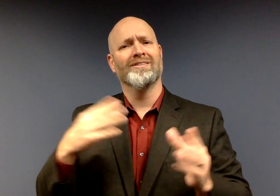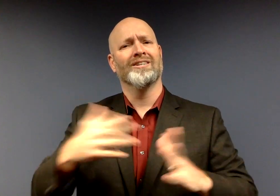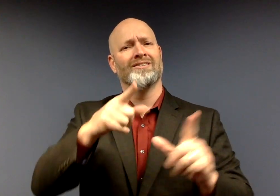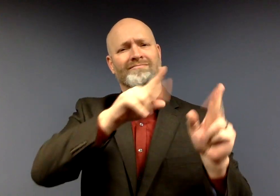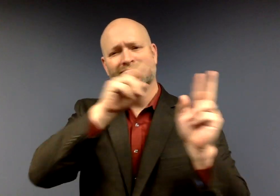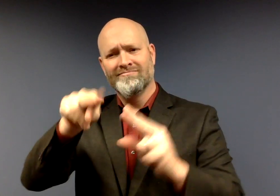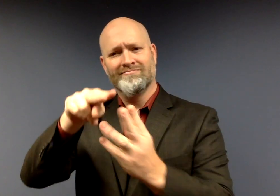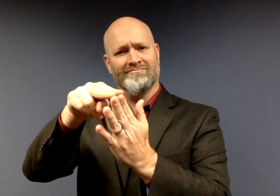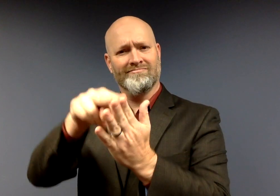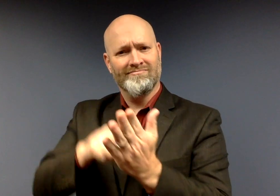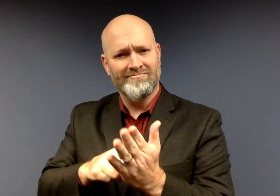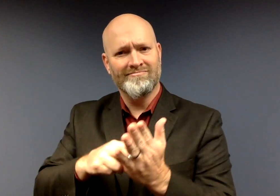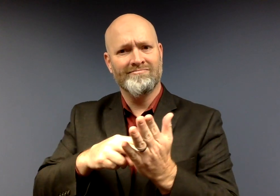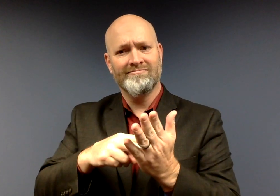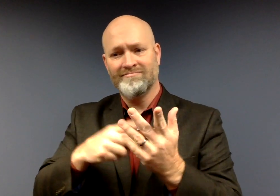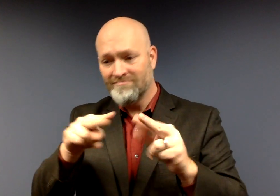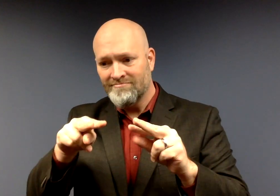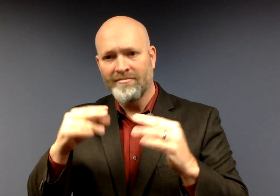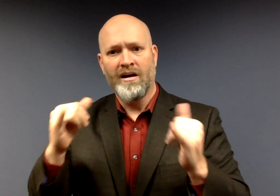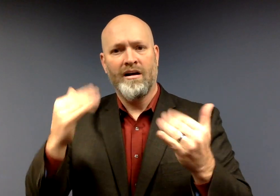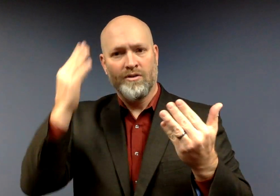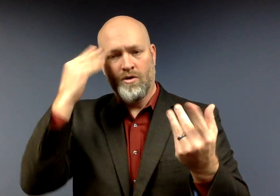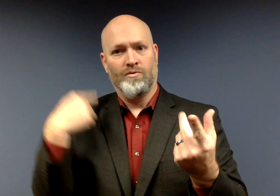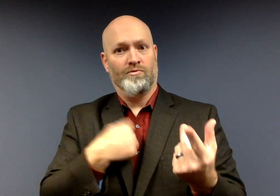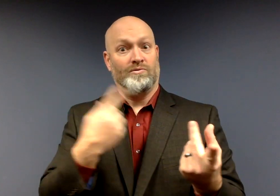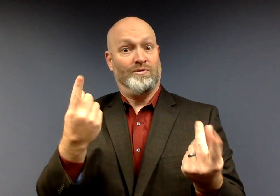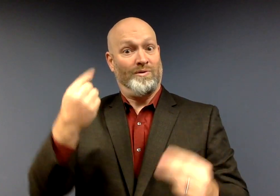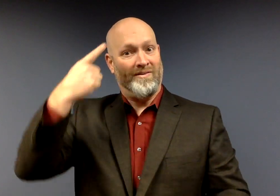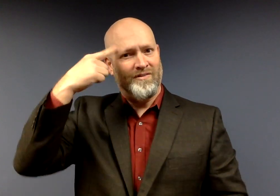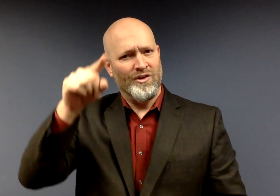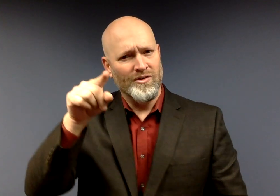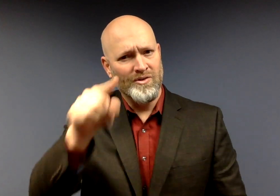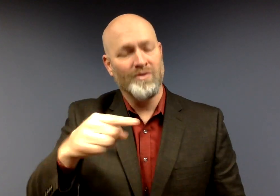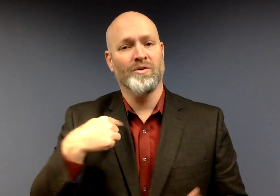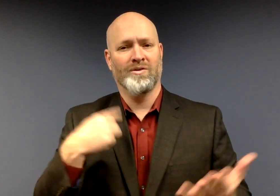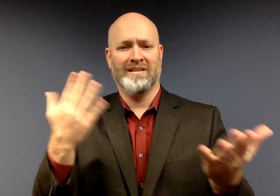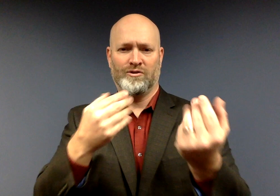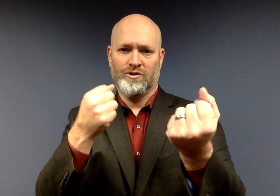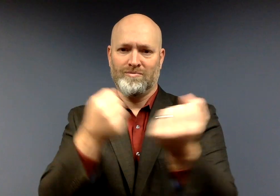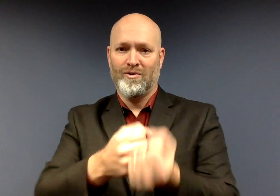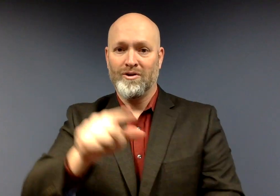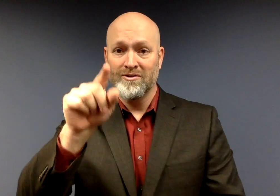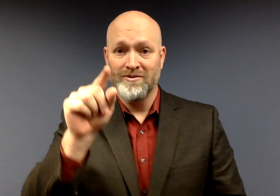We encourage you to take a look at the report to better understand our work and what we are doing for you. We are here to support you!